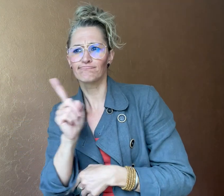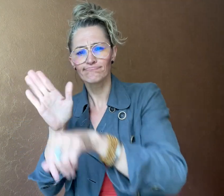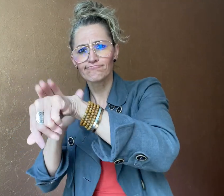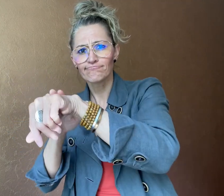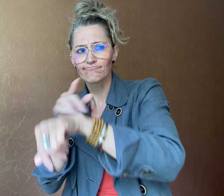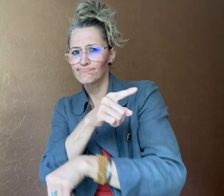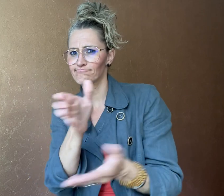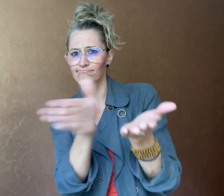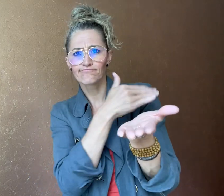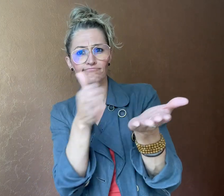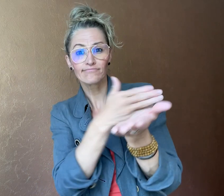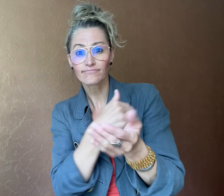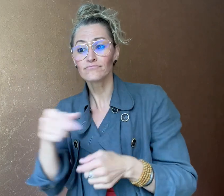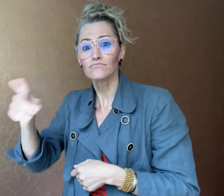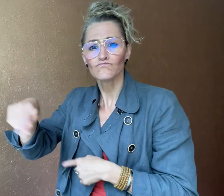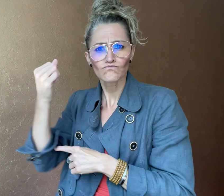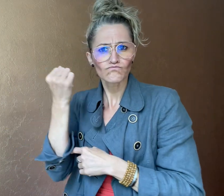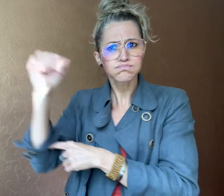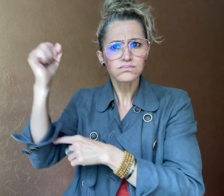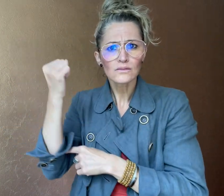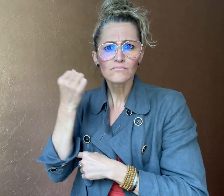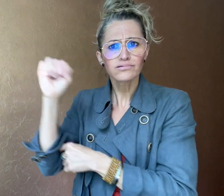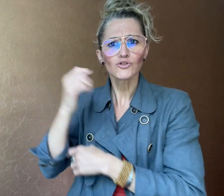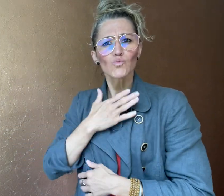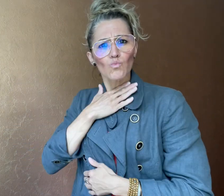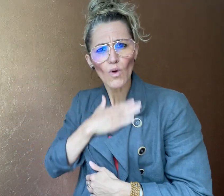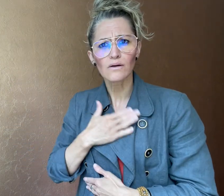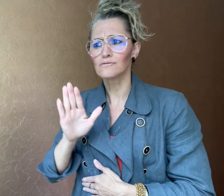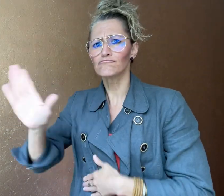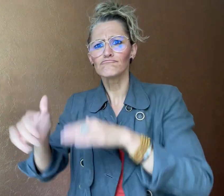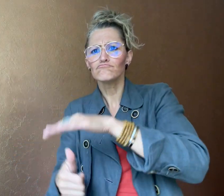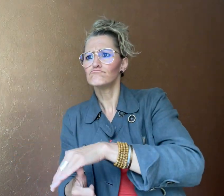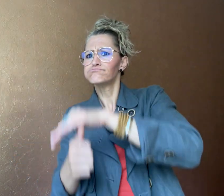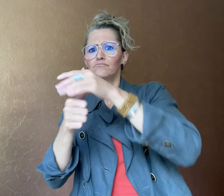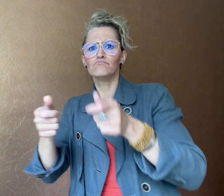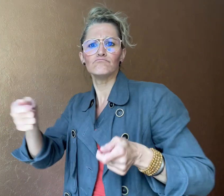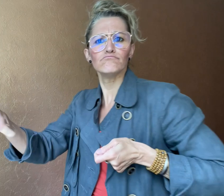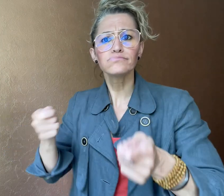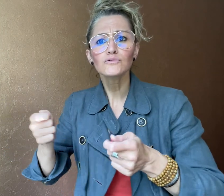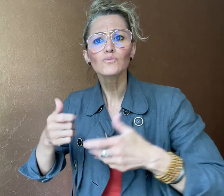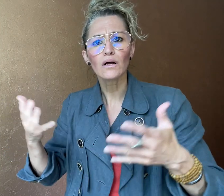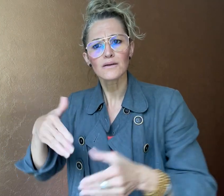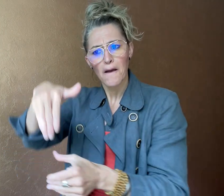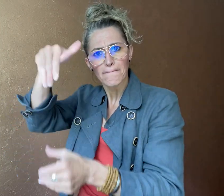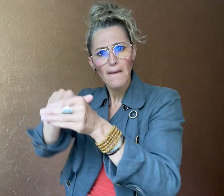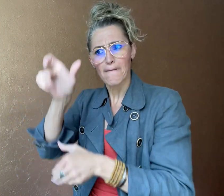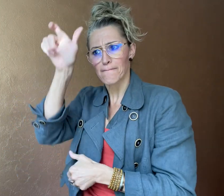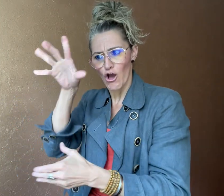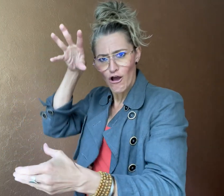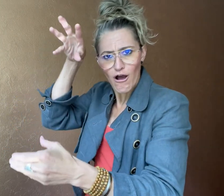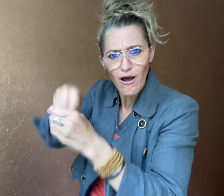the community. The protesters wanted their leader to